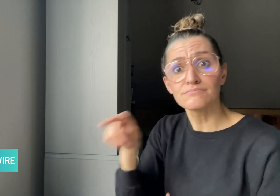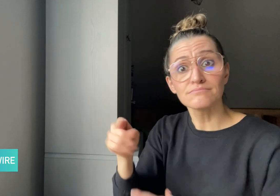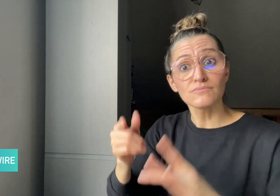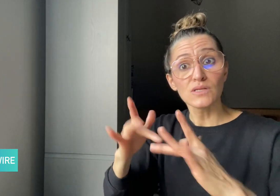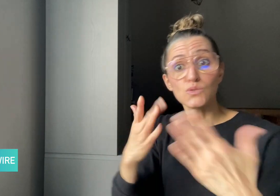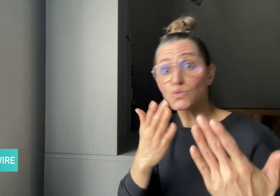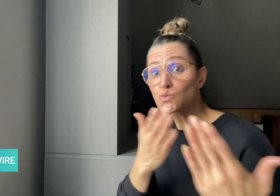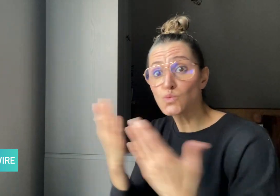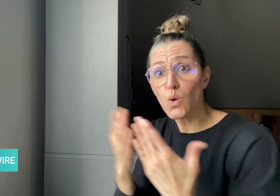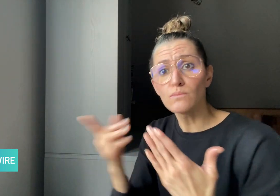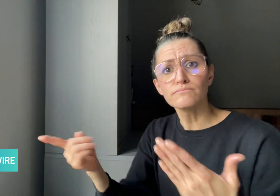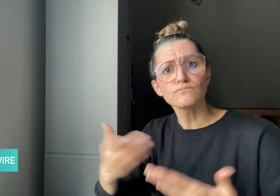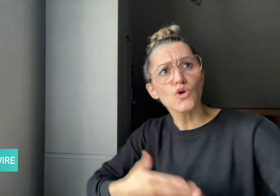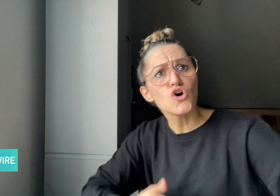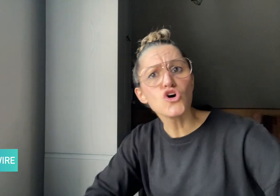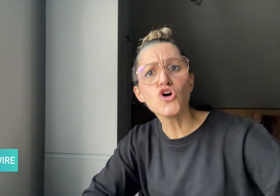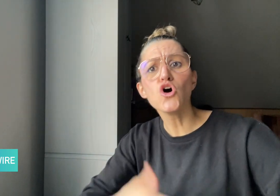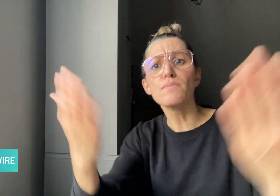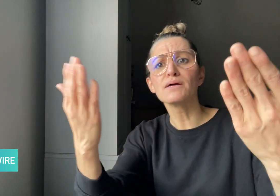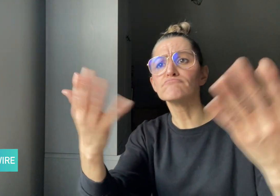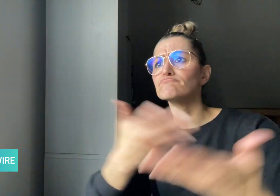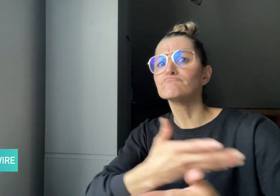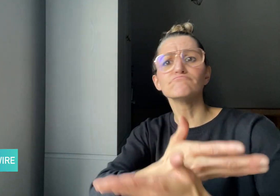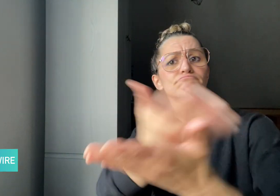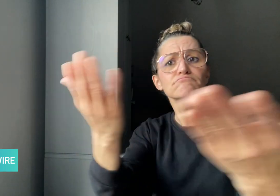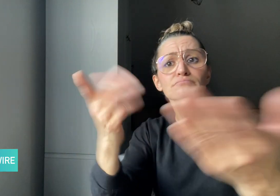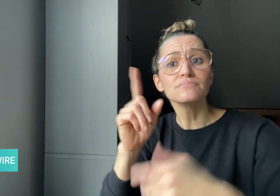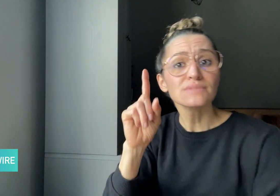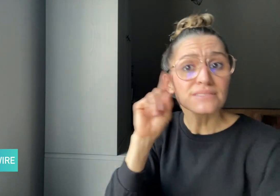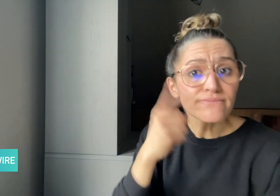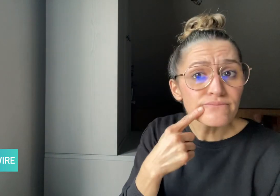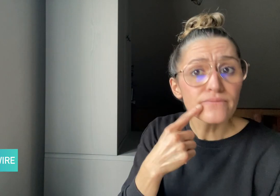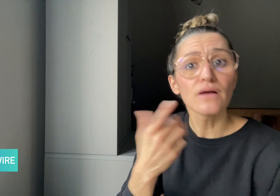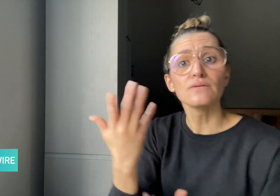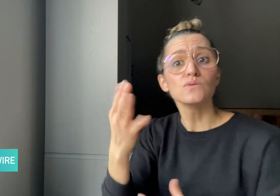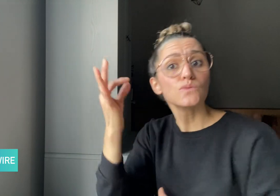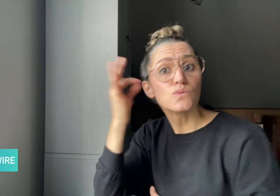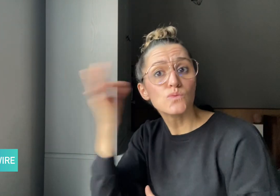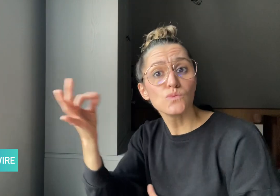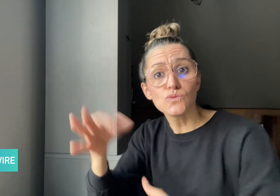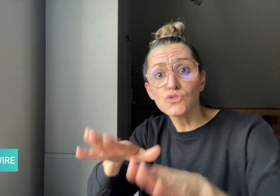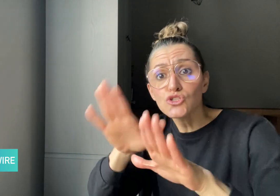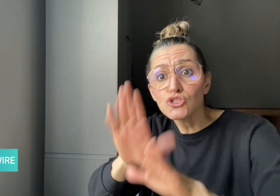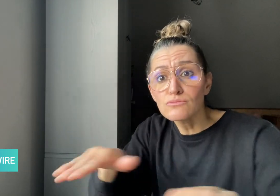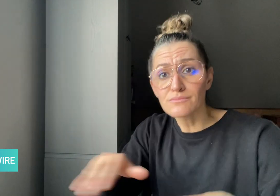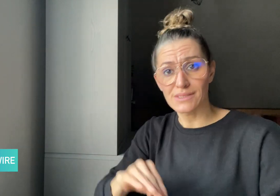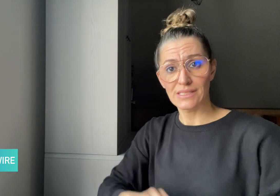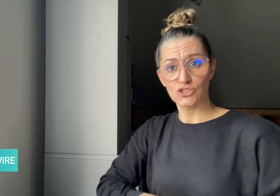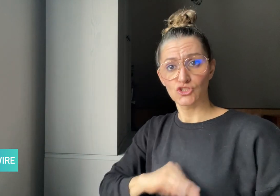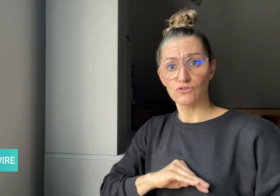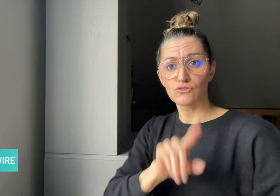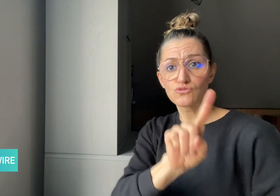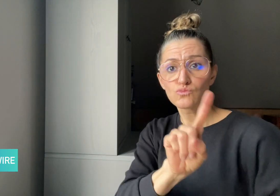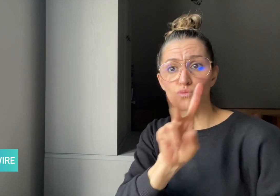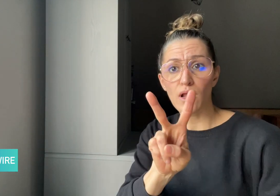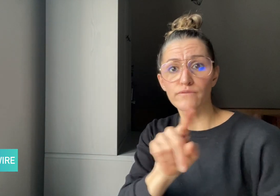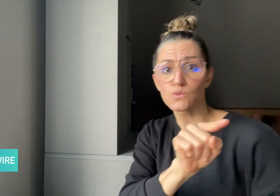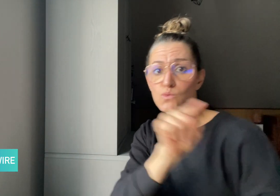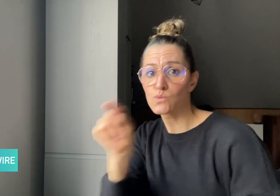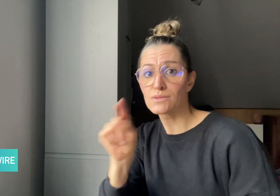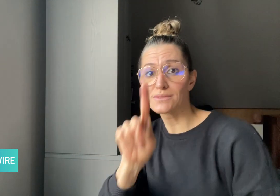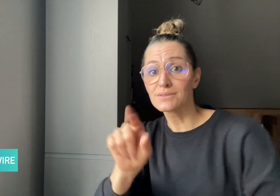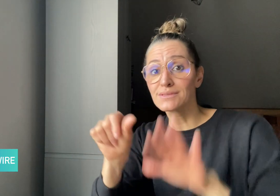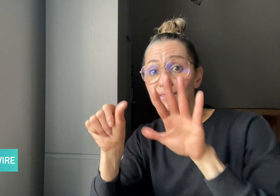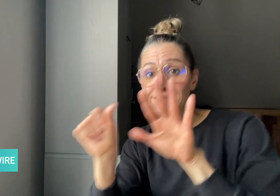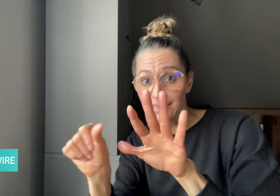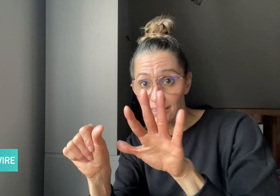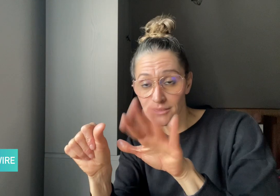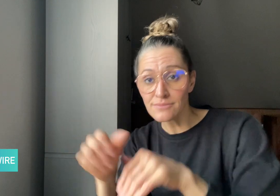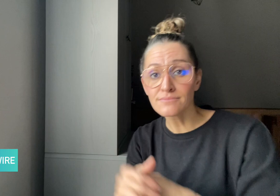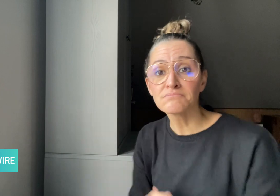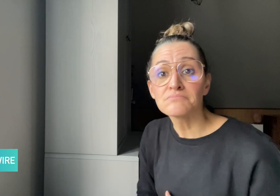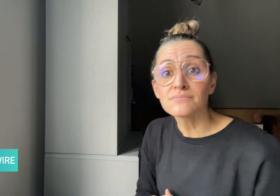is open to both Deaf and hearing children ages 12 to 16.